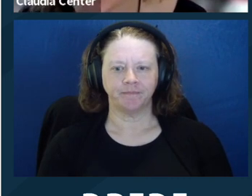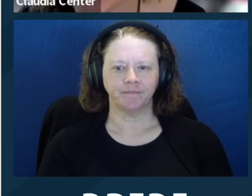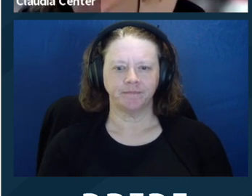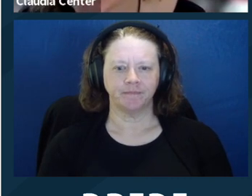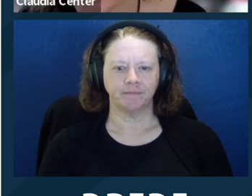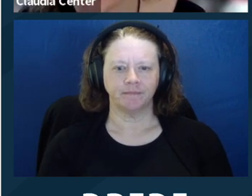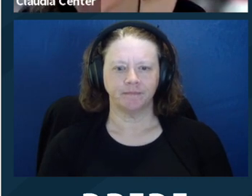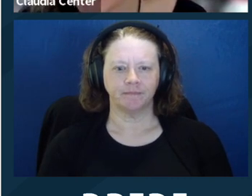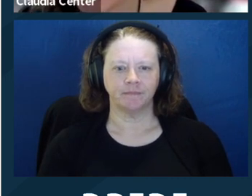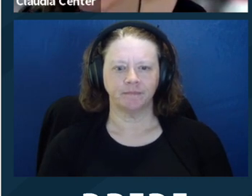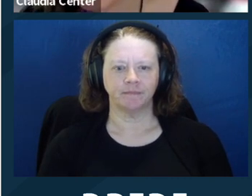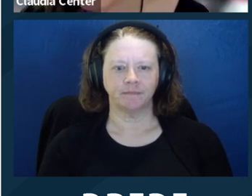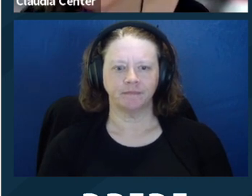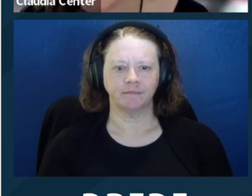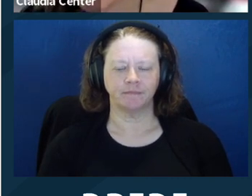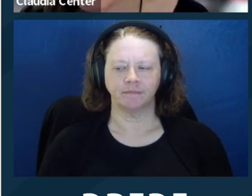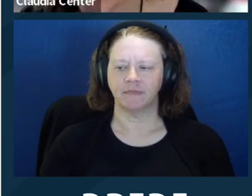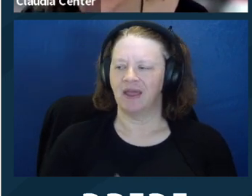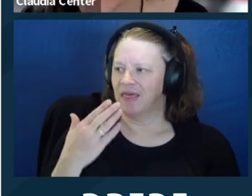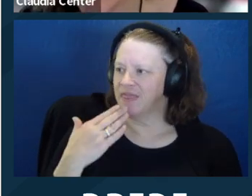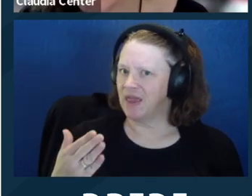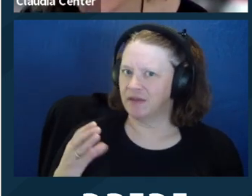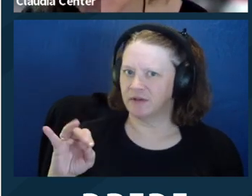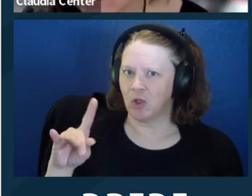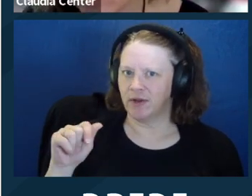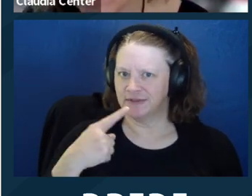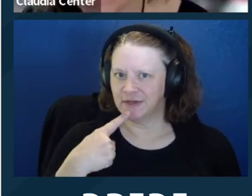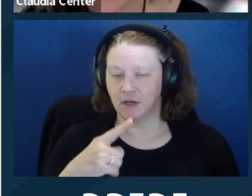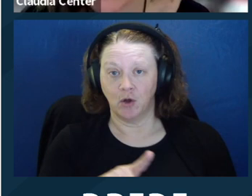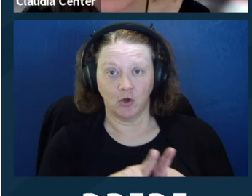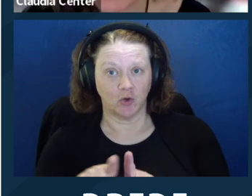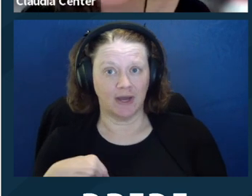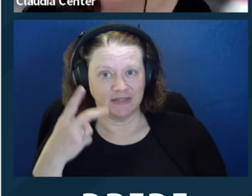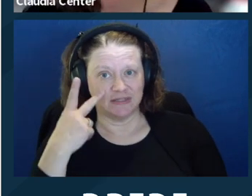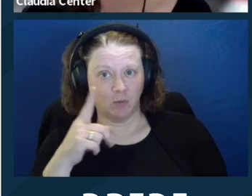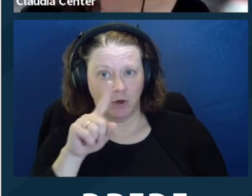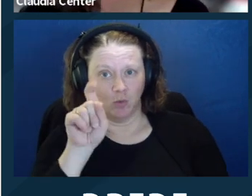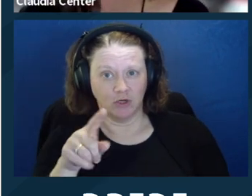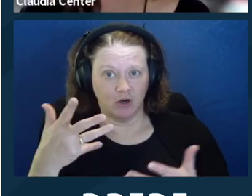question about CLE credit available for any states other than California. So we are a